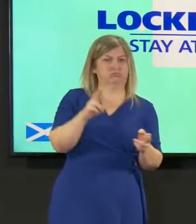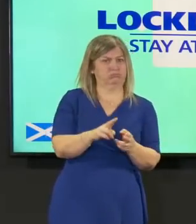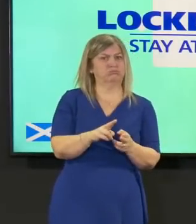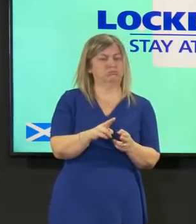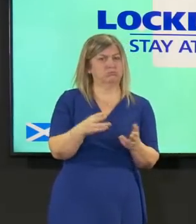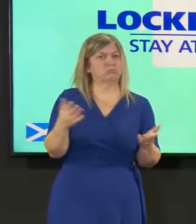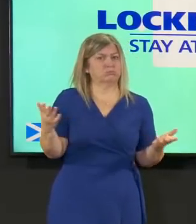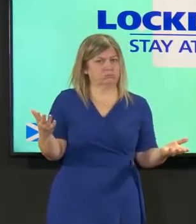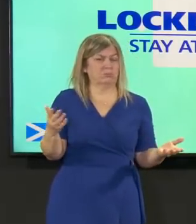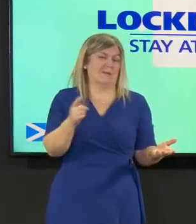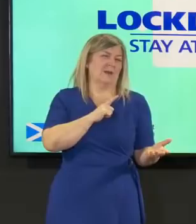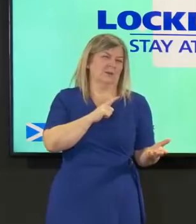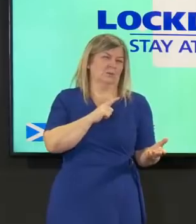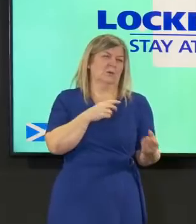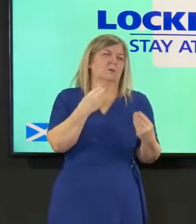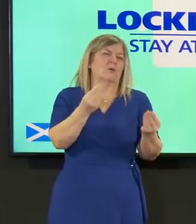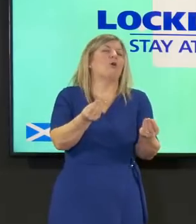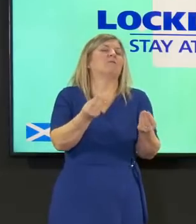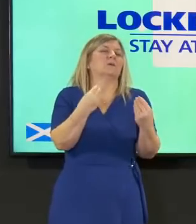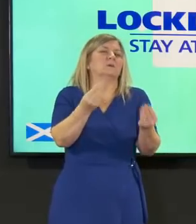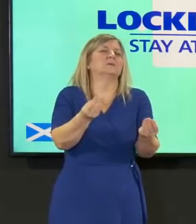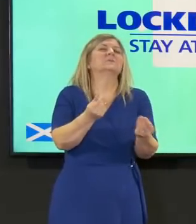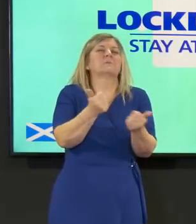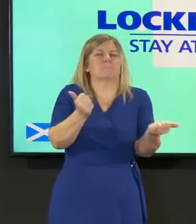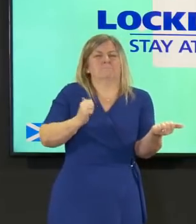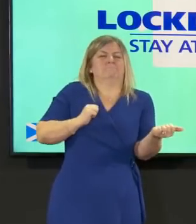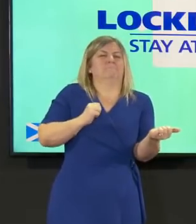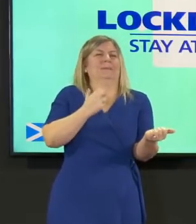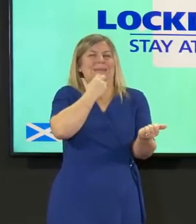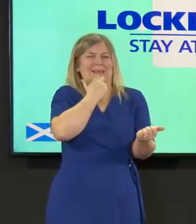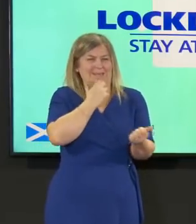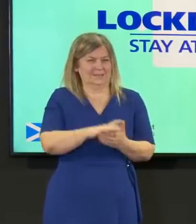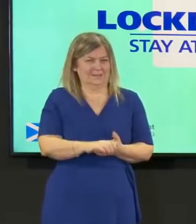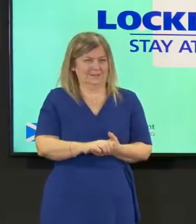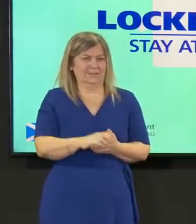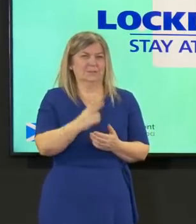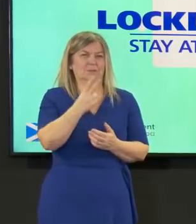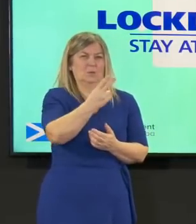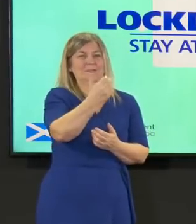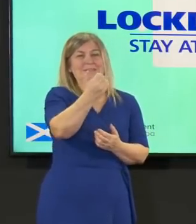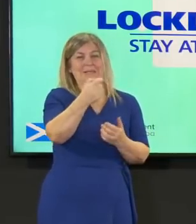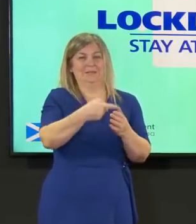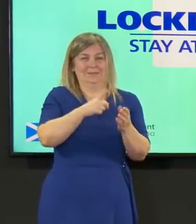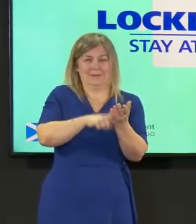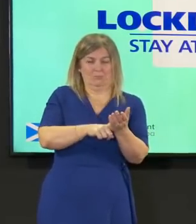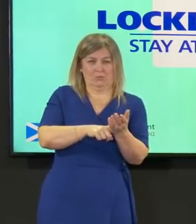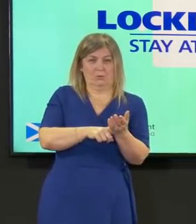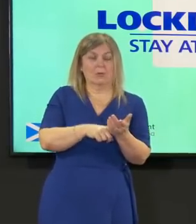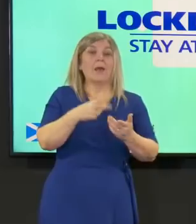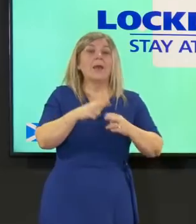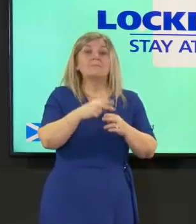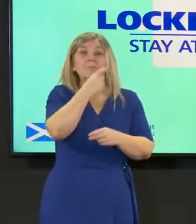said if we can move faster because the evidence tells us we can move faster we will move faster